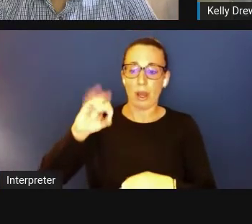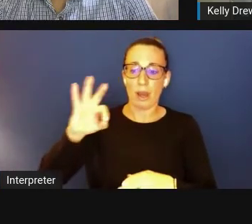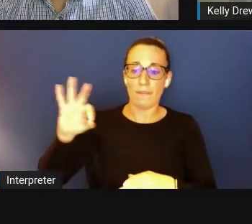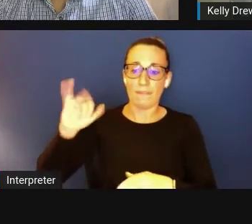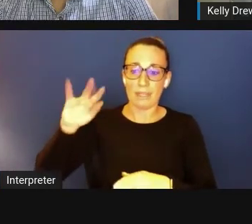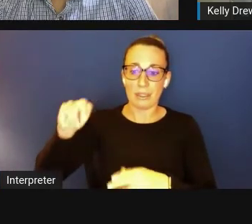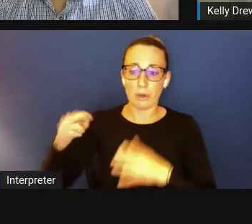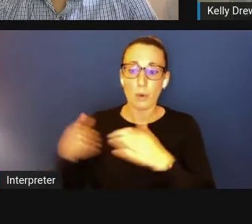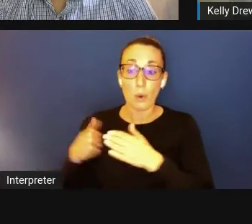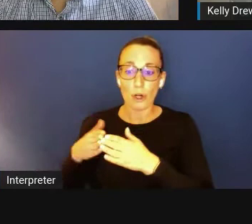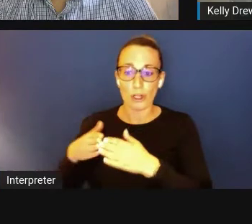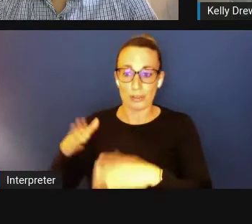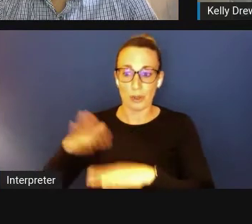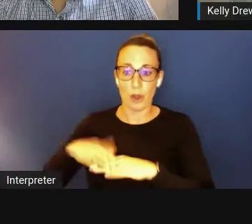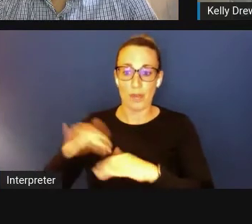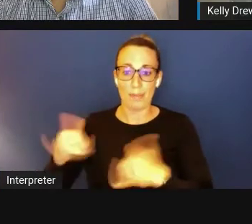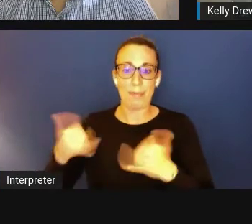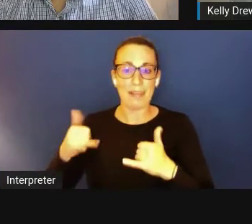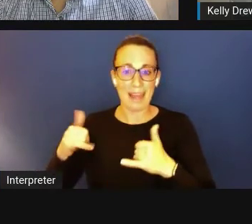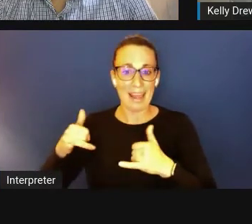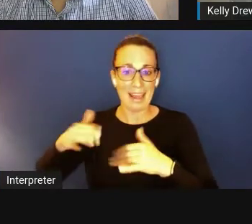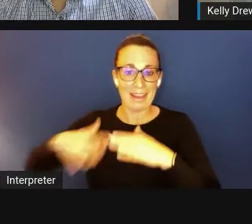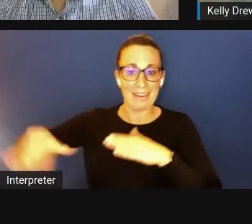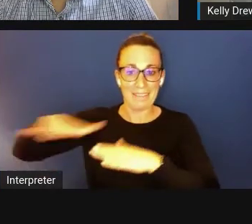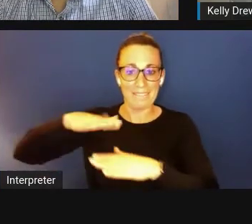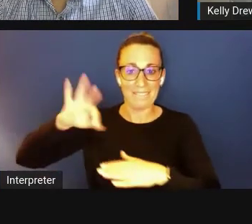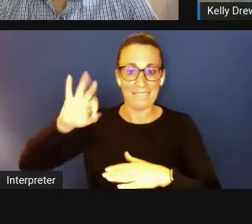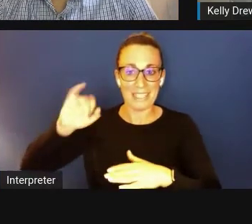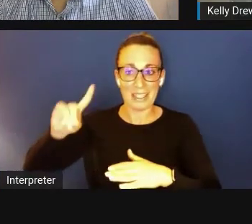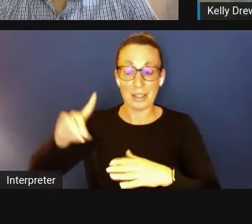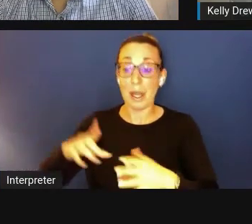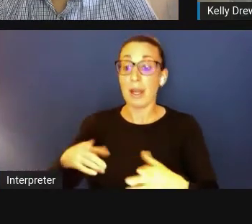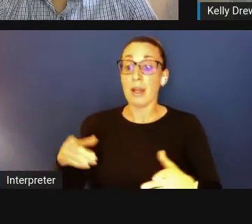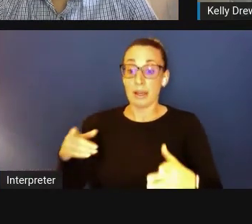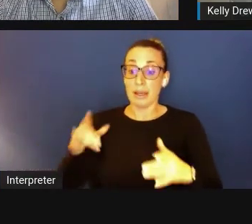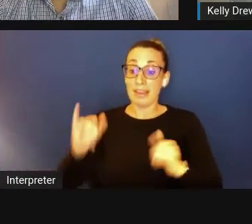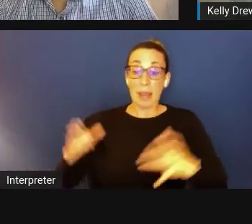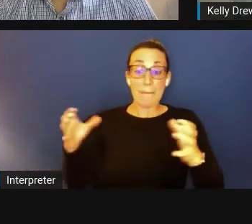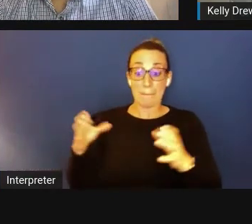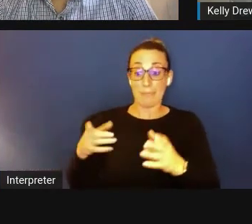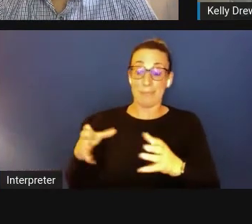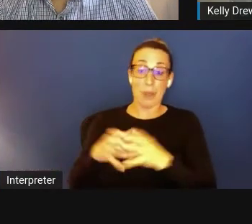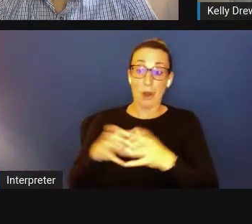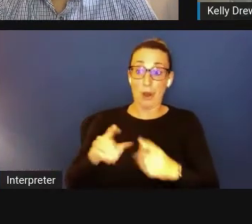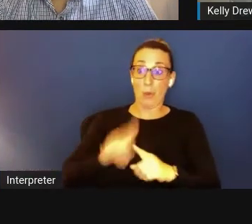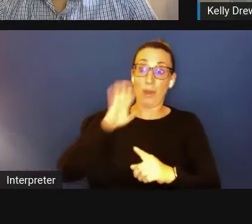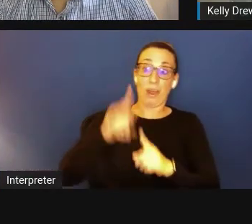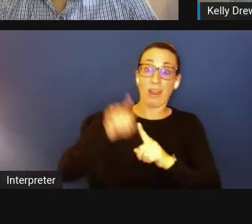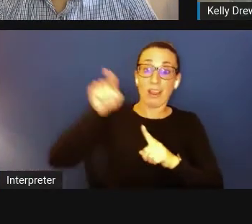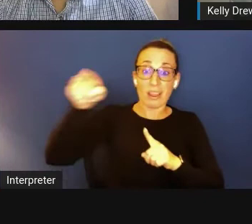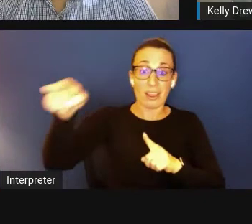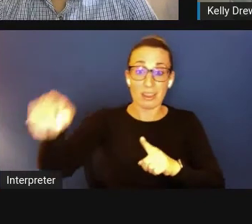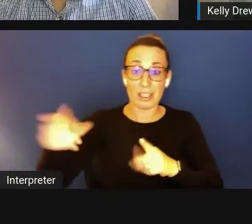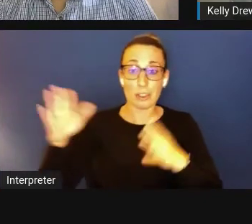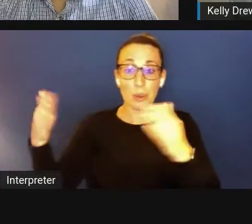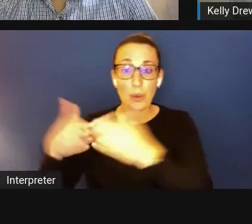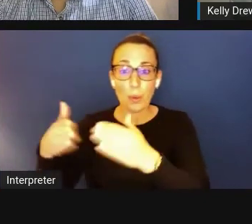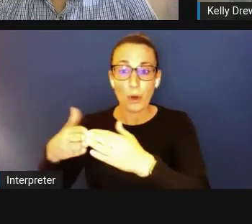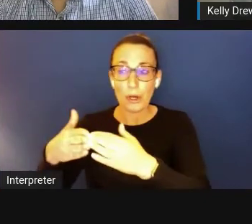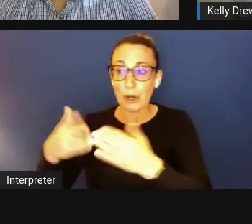and that the ball goes into the "coffin corner" to die. That's pretty graphic, but I'm going after the point.